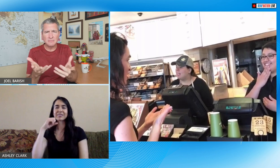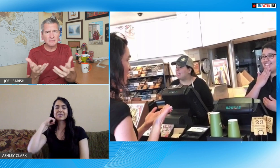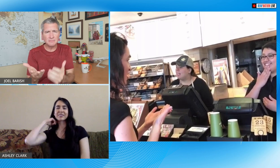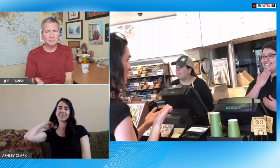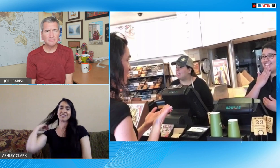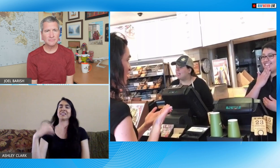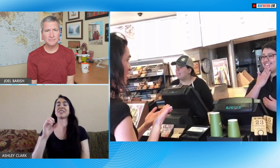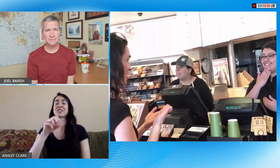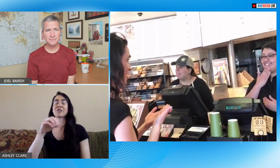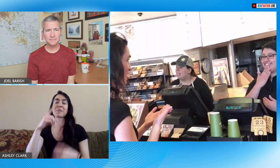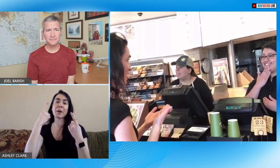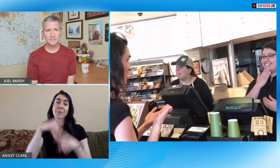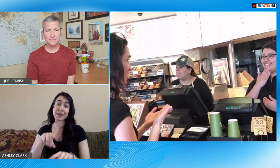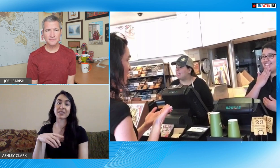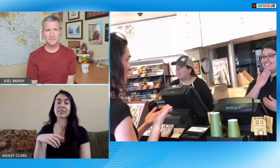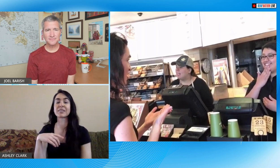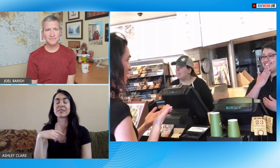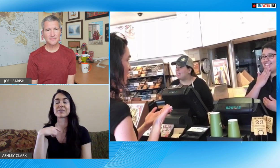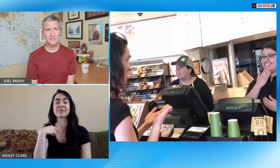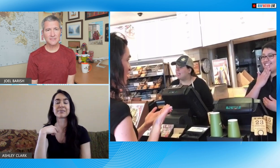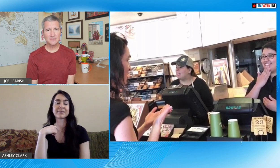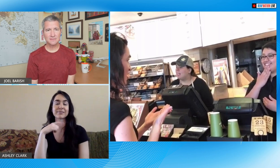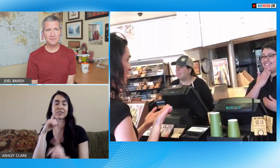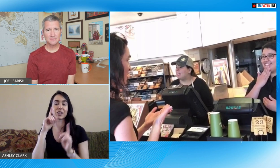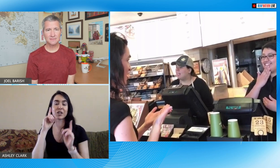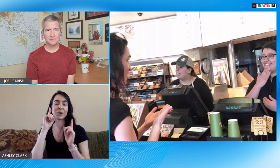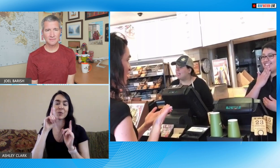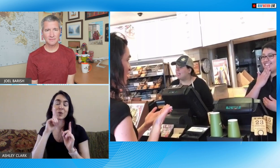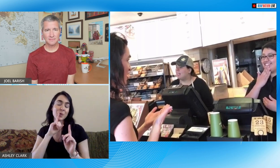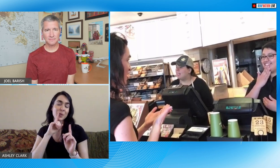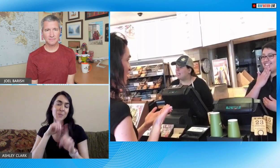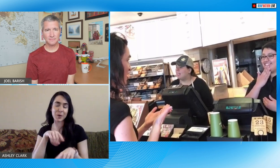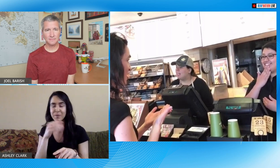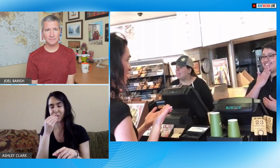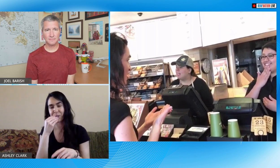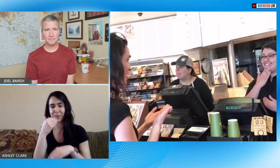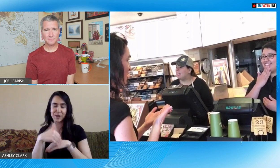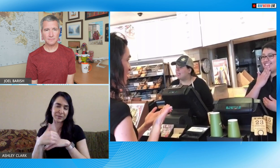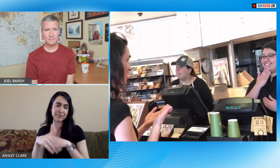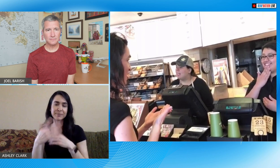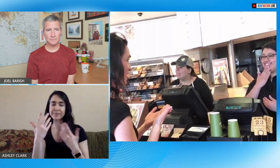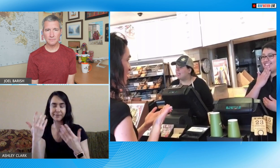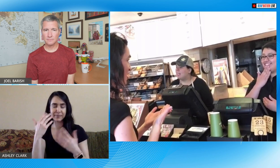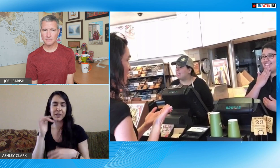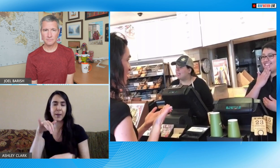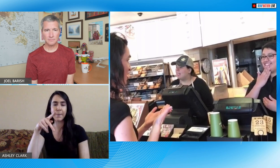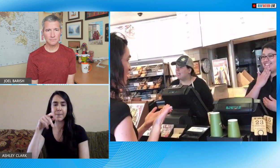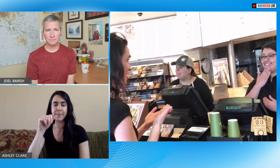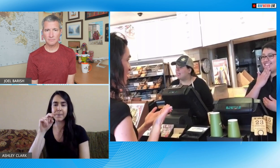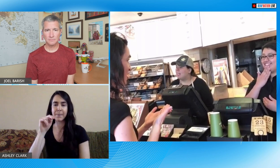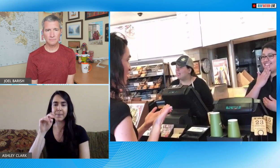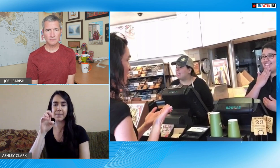out of this company right so again it just happened that I was in the store